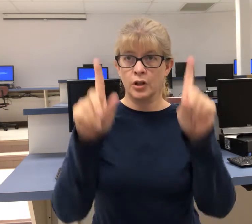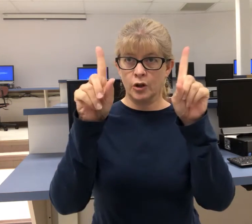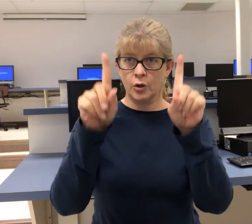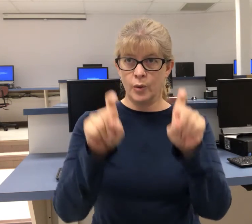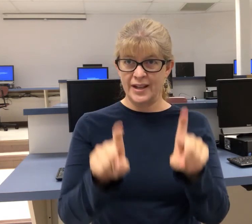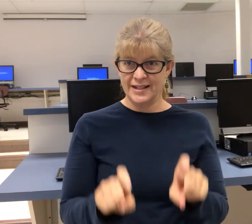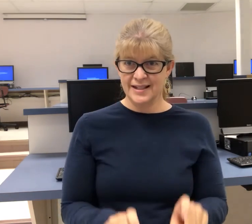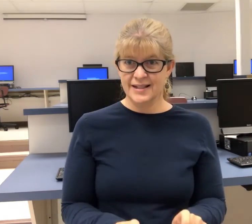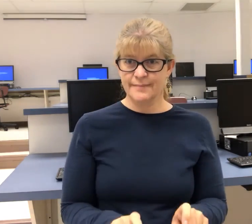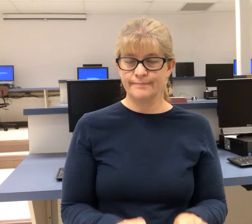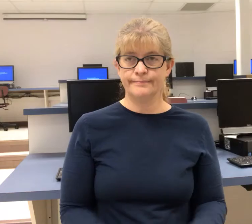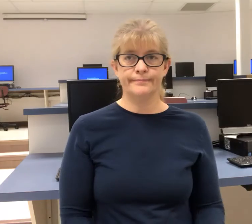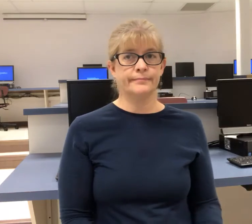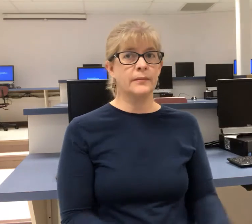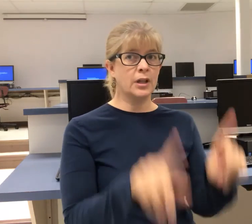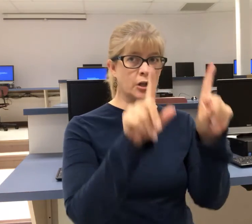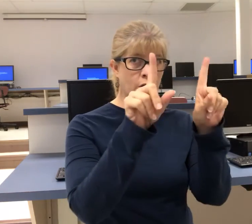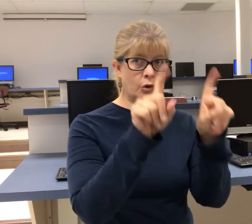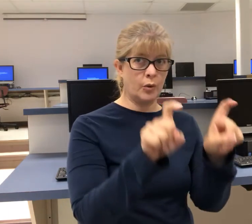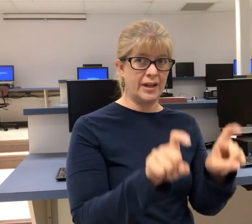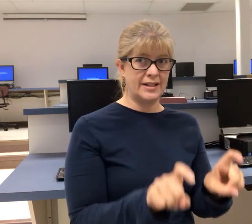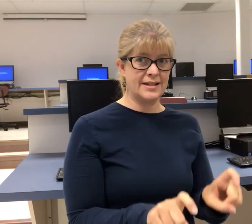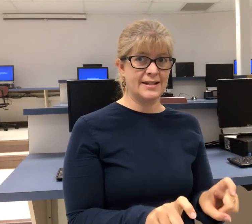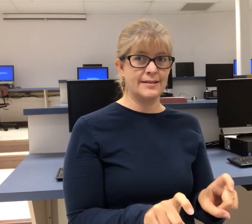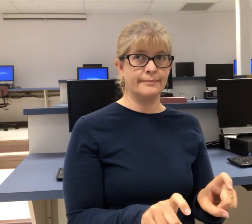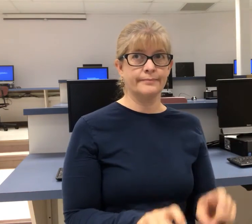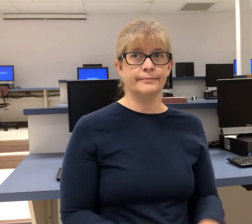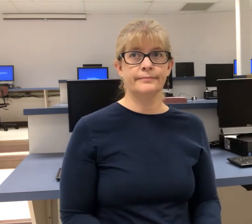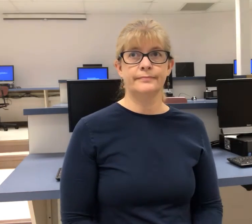quiz